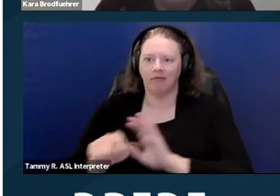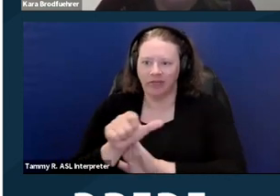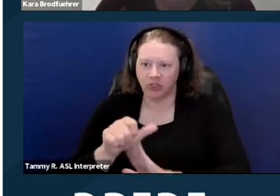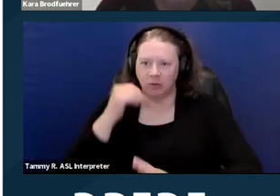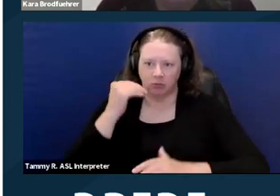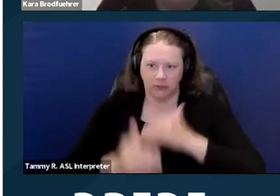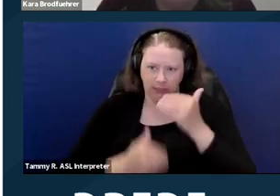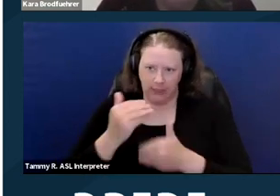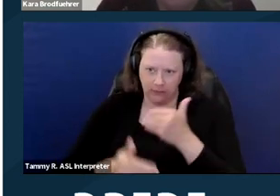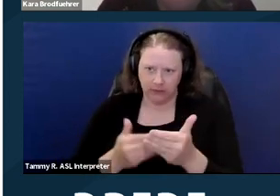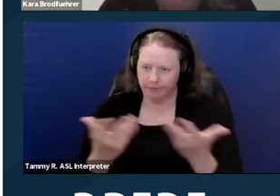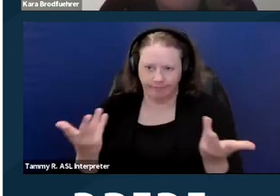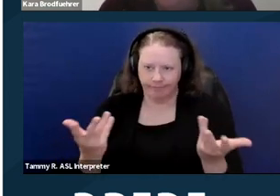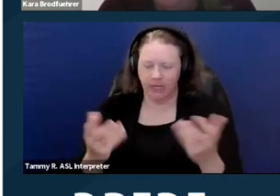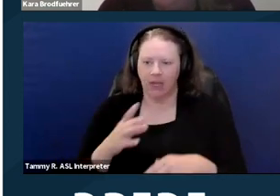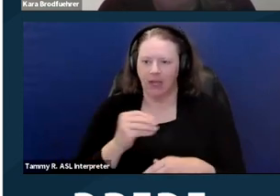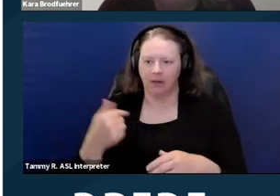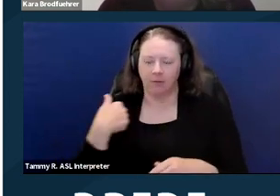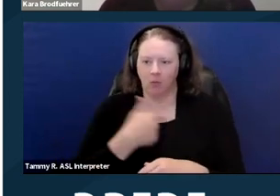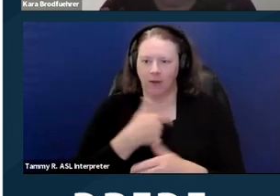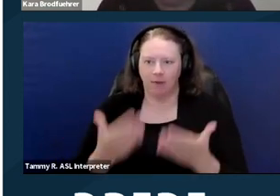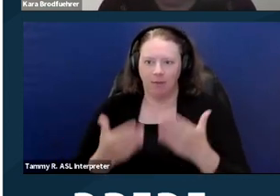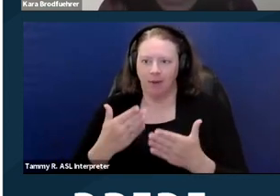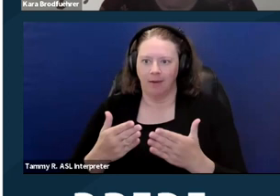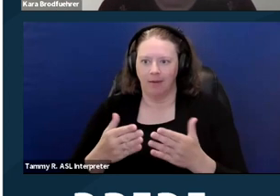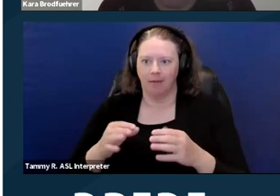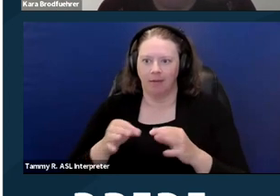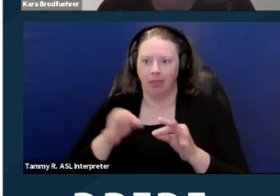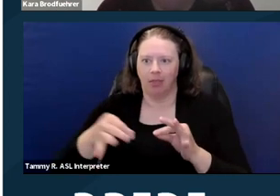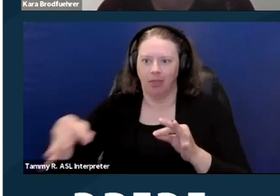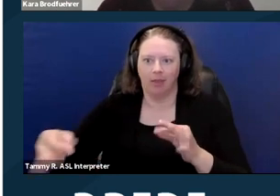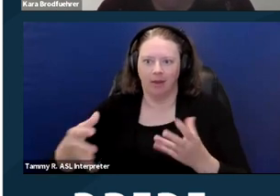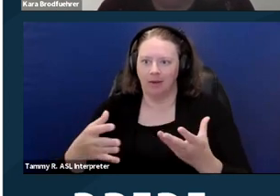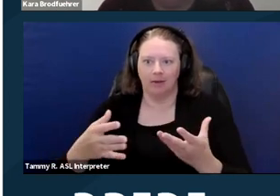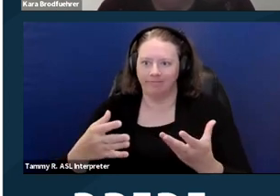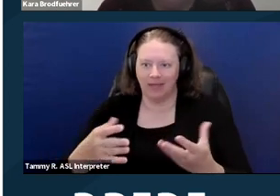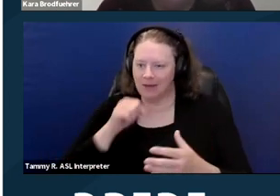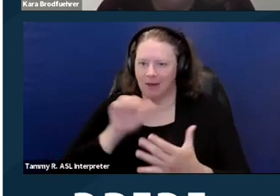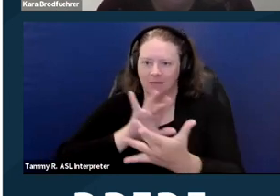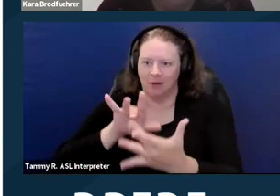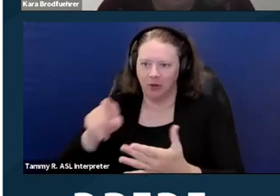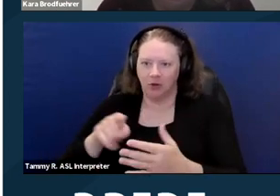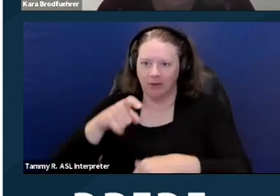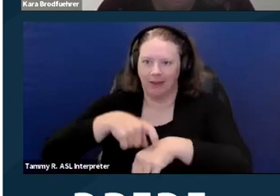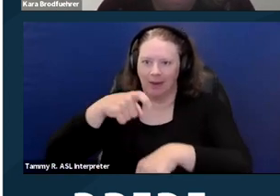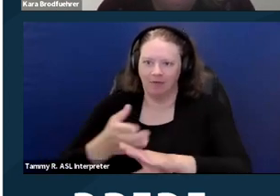and we may not get back to you in time. So, it's really important to seek other legal advice as well.